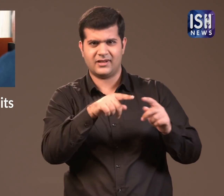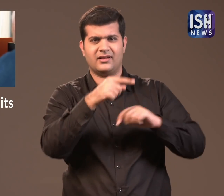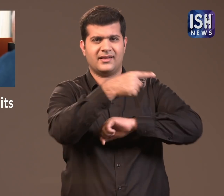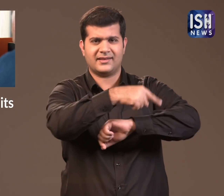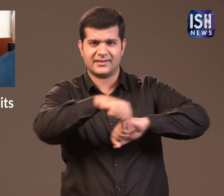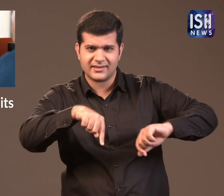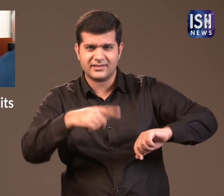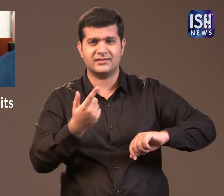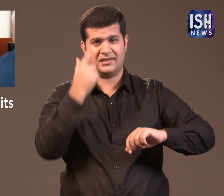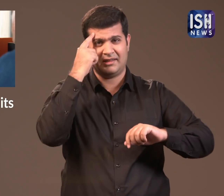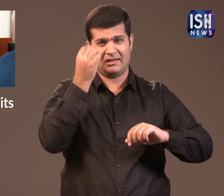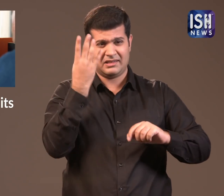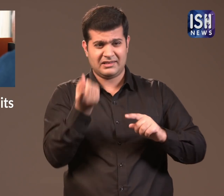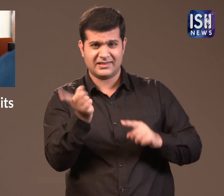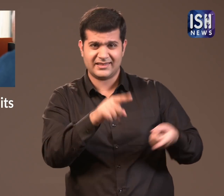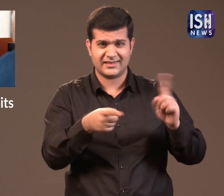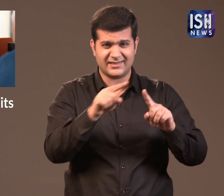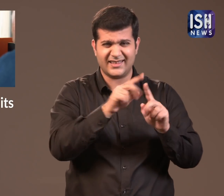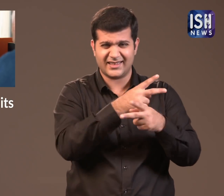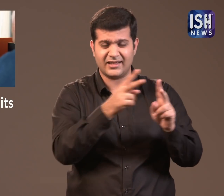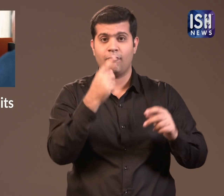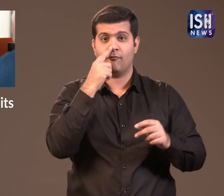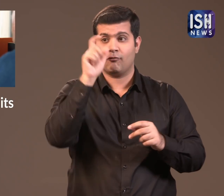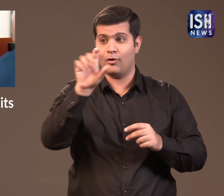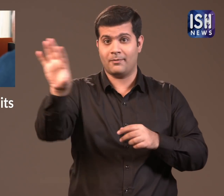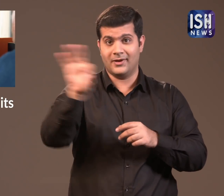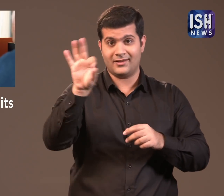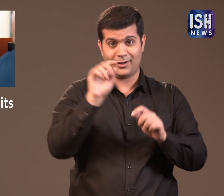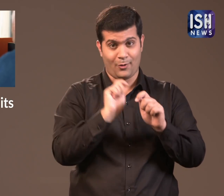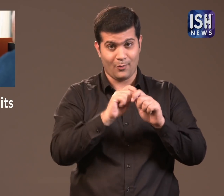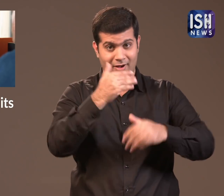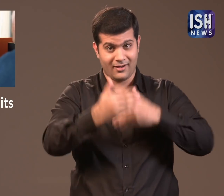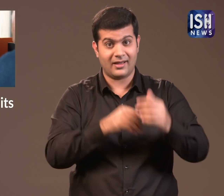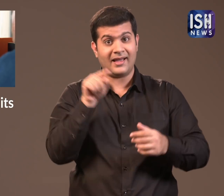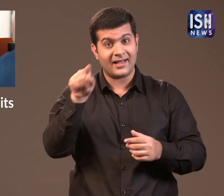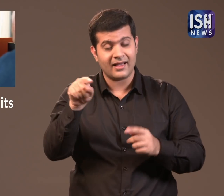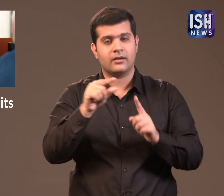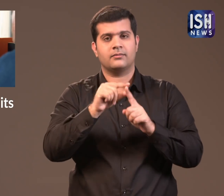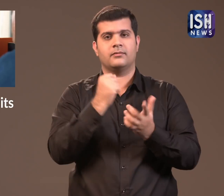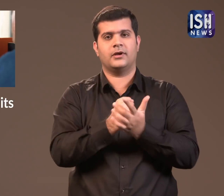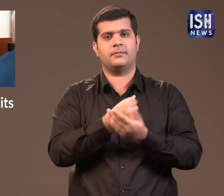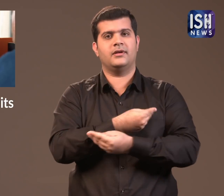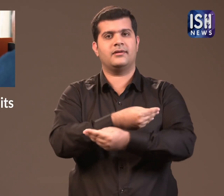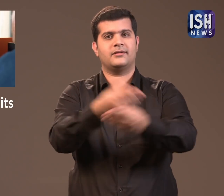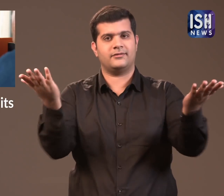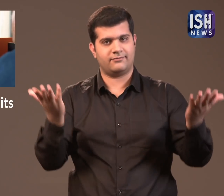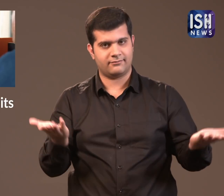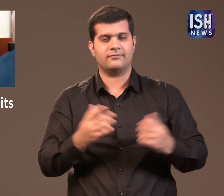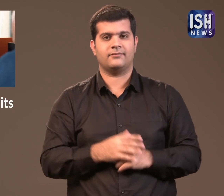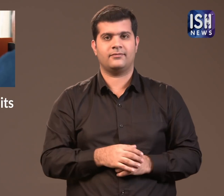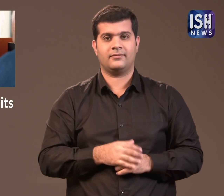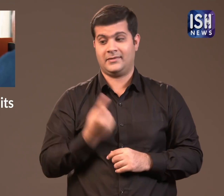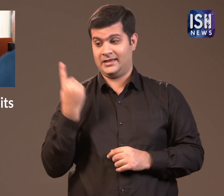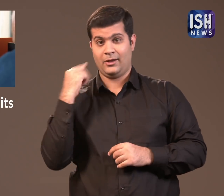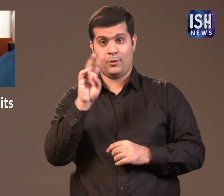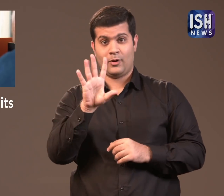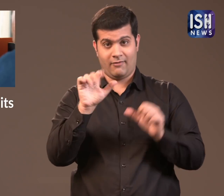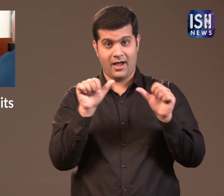such as engineers, intelligence etc. Women will be given permanent jobs. On 25th of April,